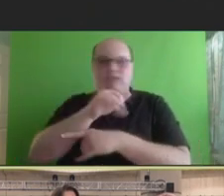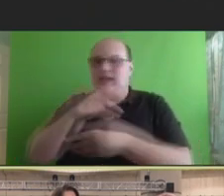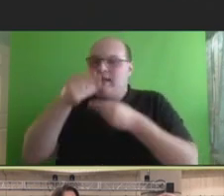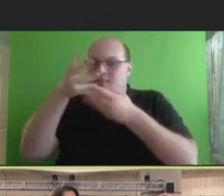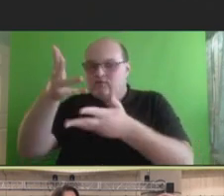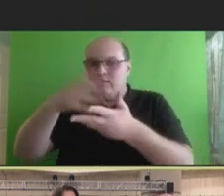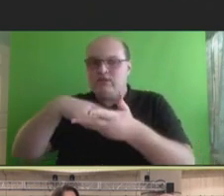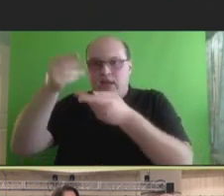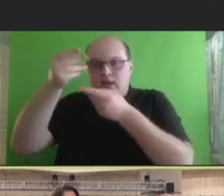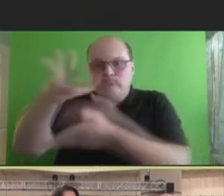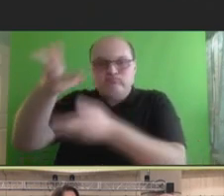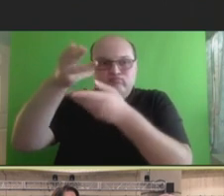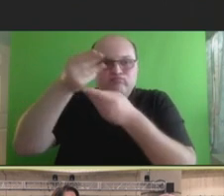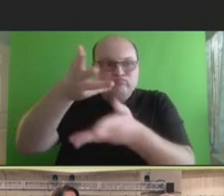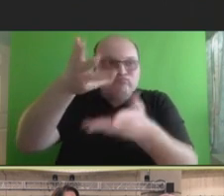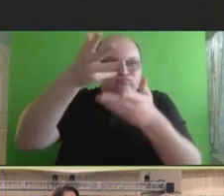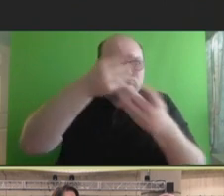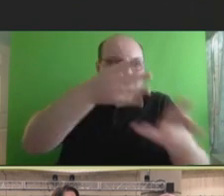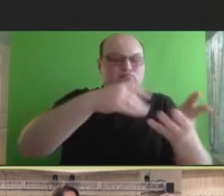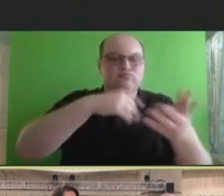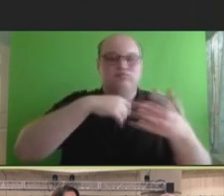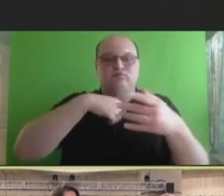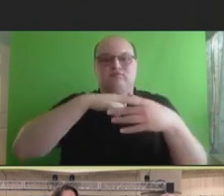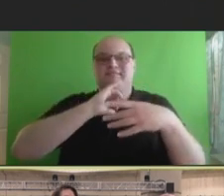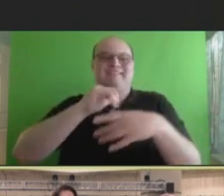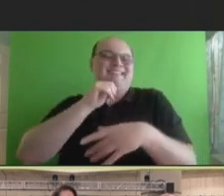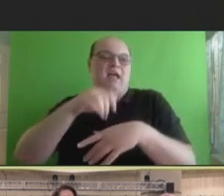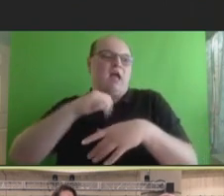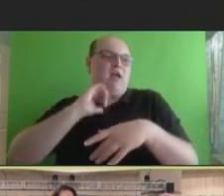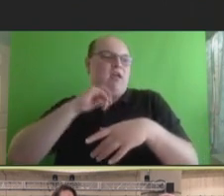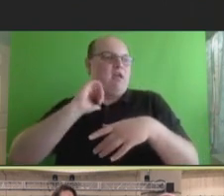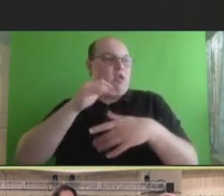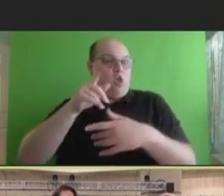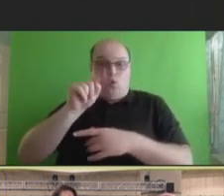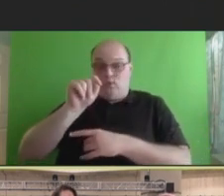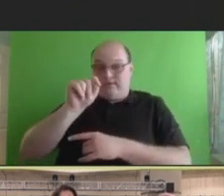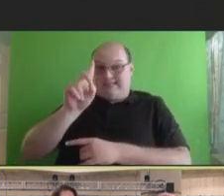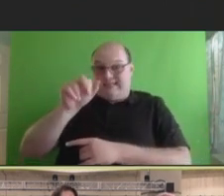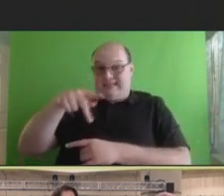to see your new grandchild until you get a Tdap vaccine. Well, you know, you hit people